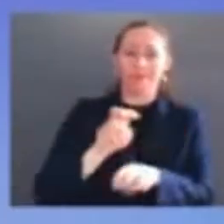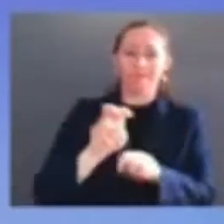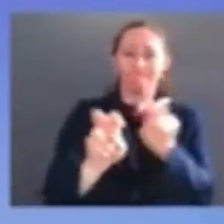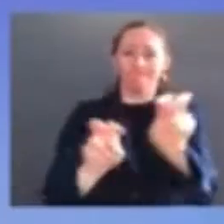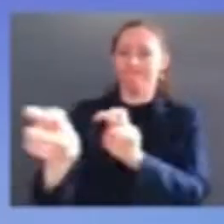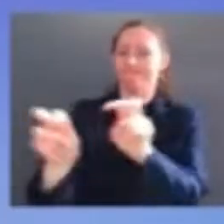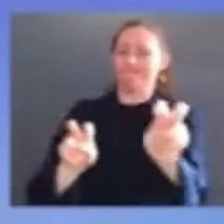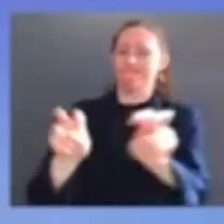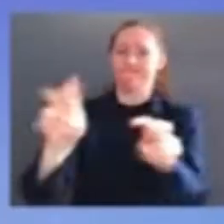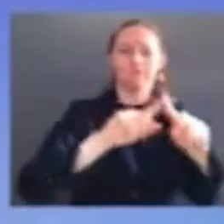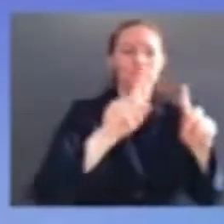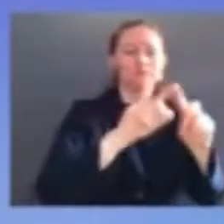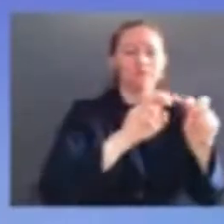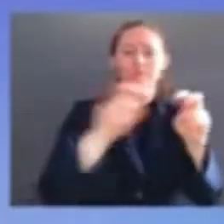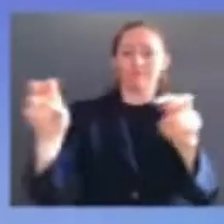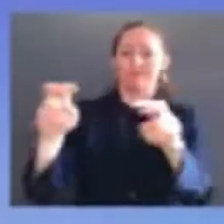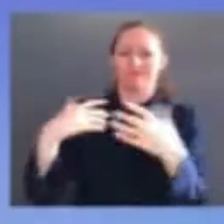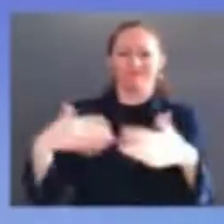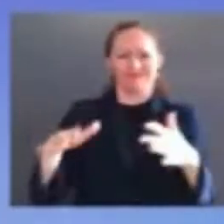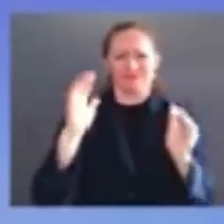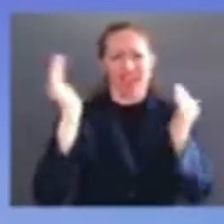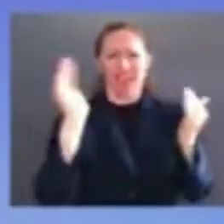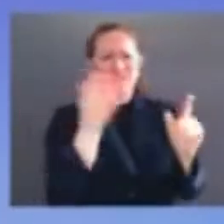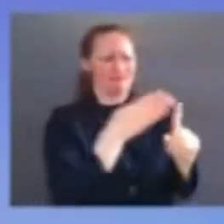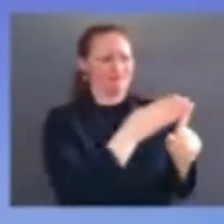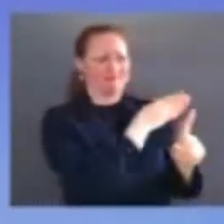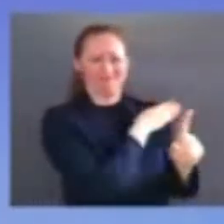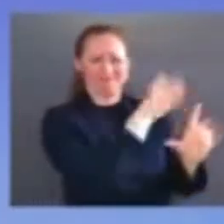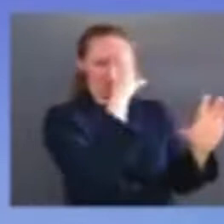that's why i'm proud that kamala harris is our vice president of the united states